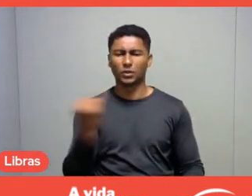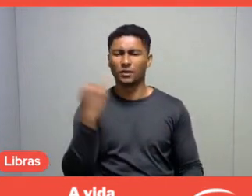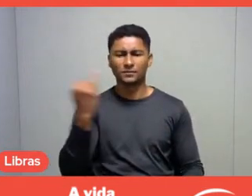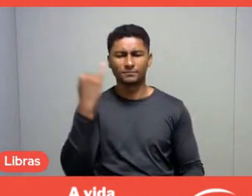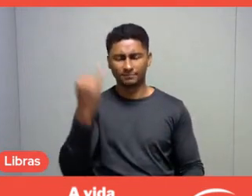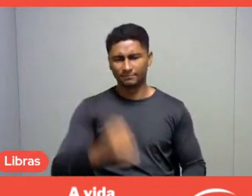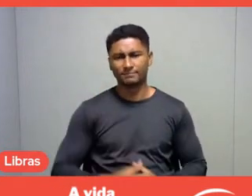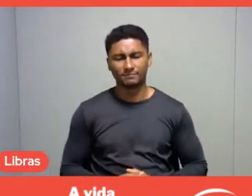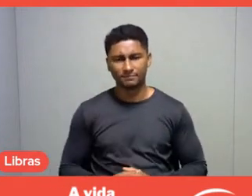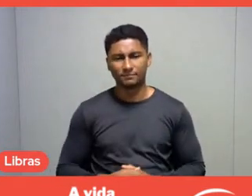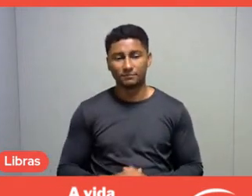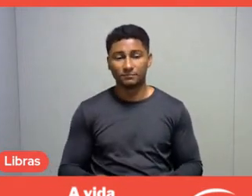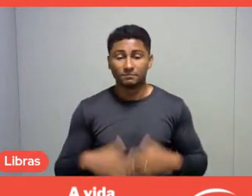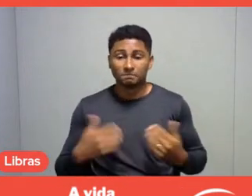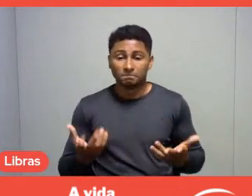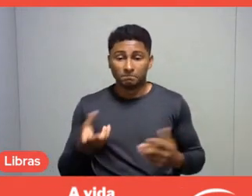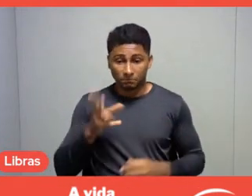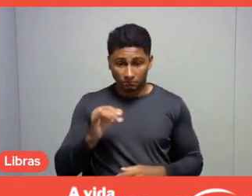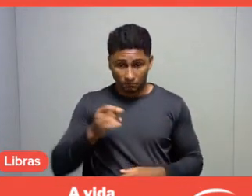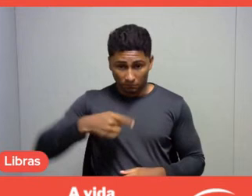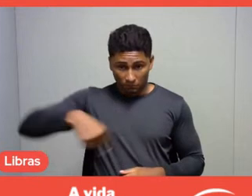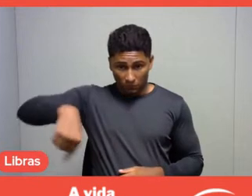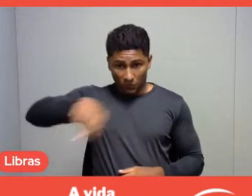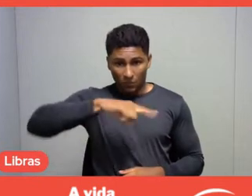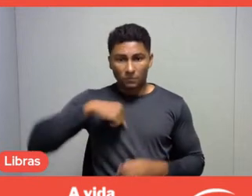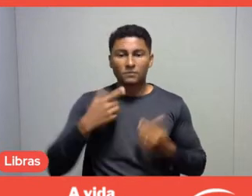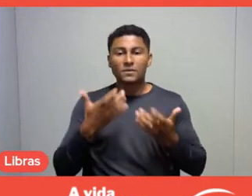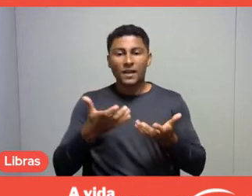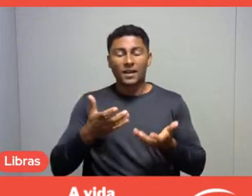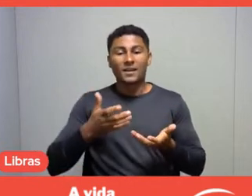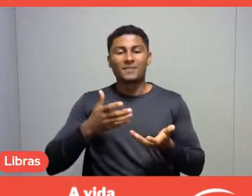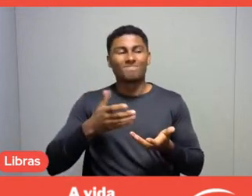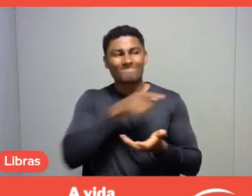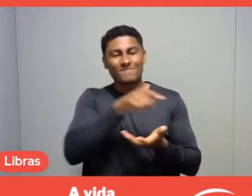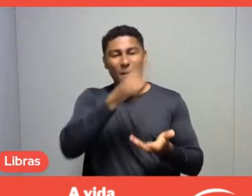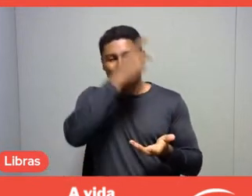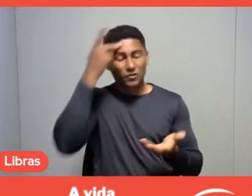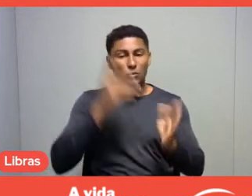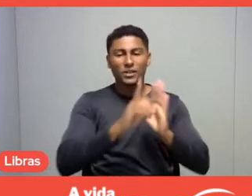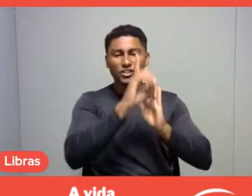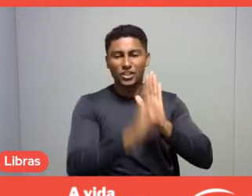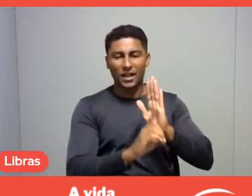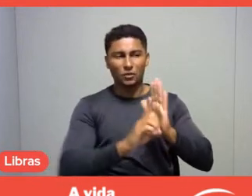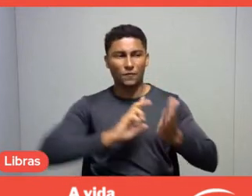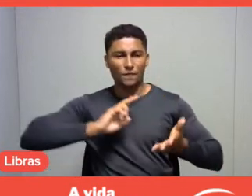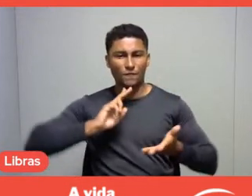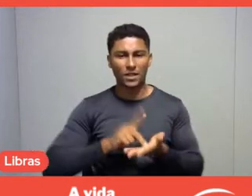If we really want people to exercise this right, a lot of it depends on us.